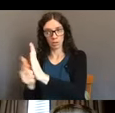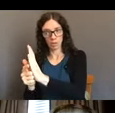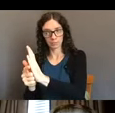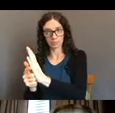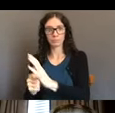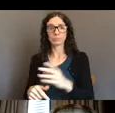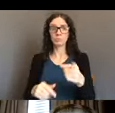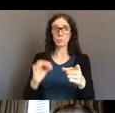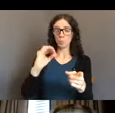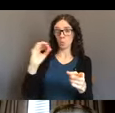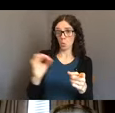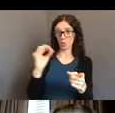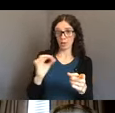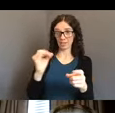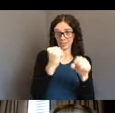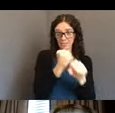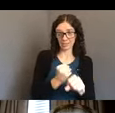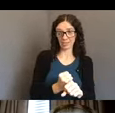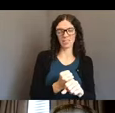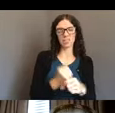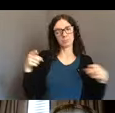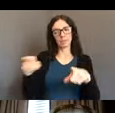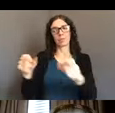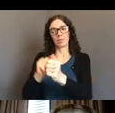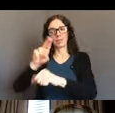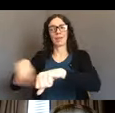this comes from the Centers for Disease Control. We are quarter